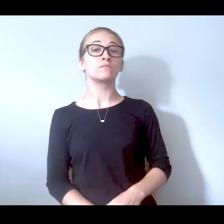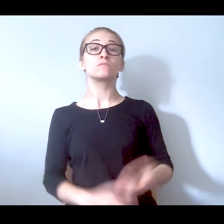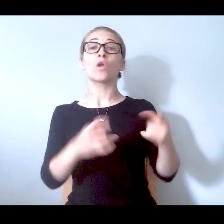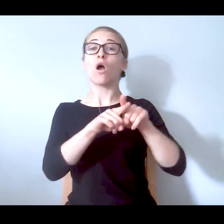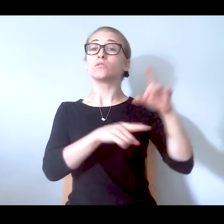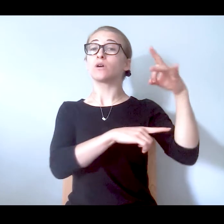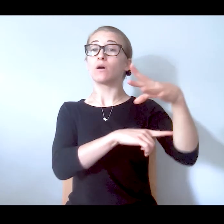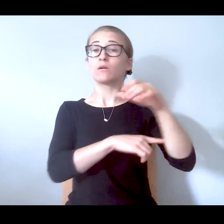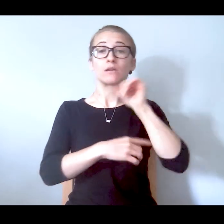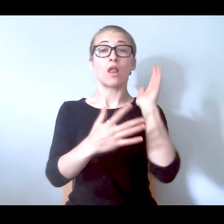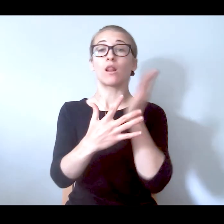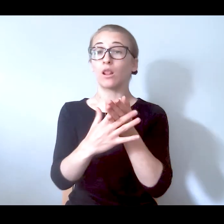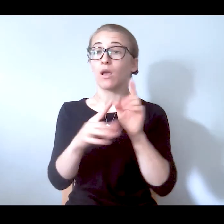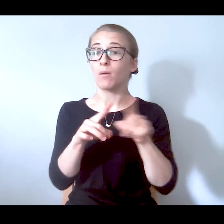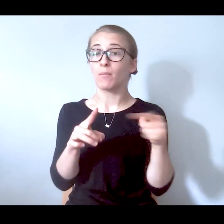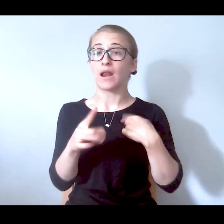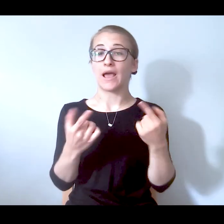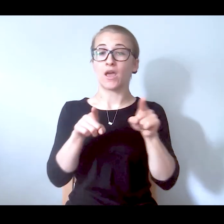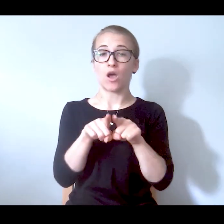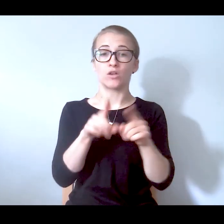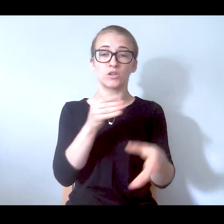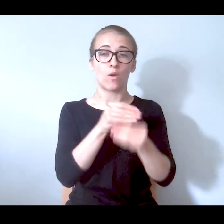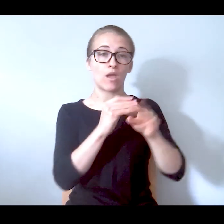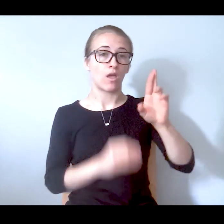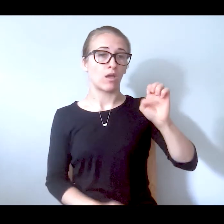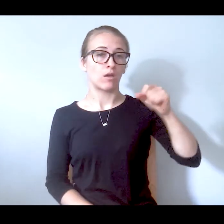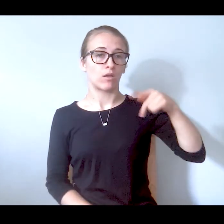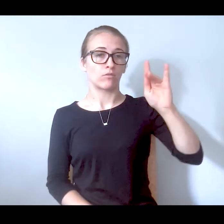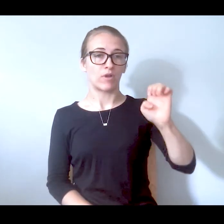you're in need. I also put some respite centers in the